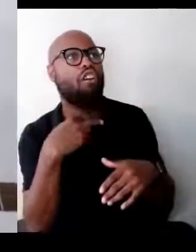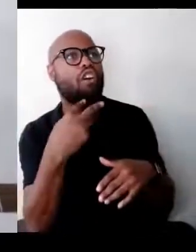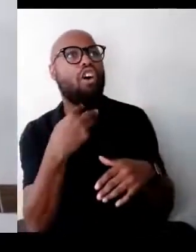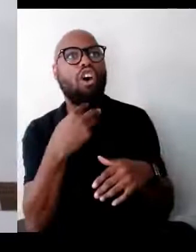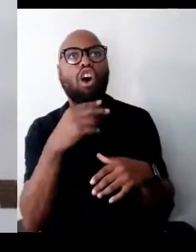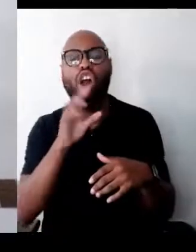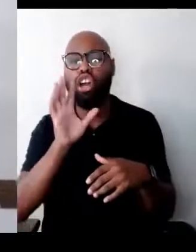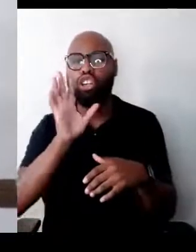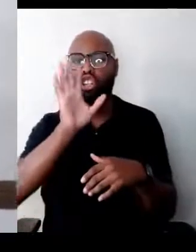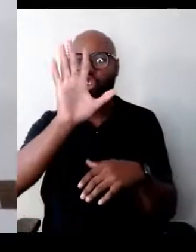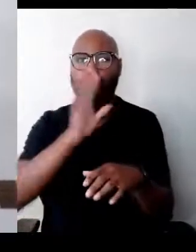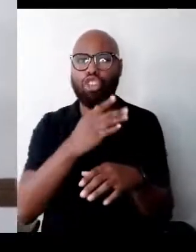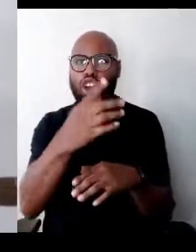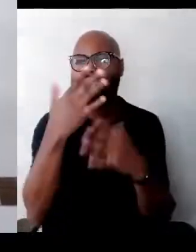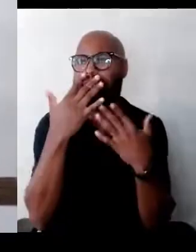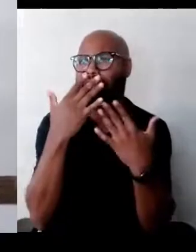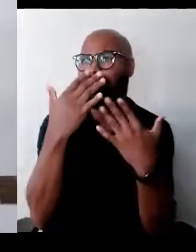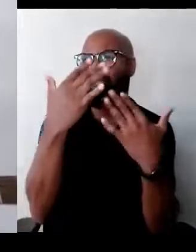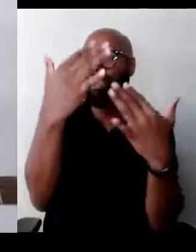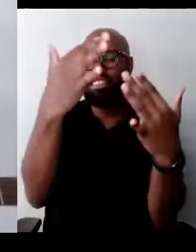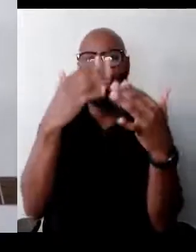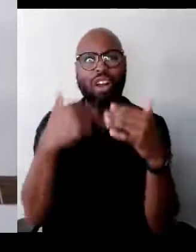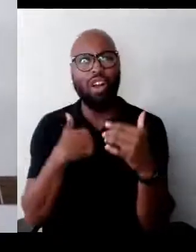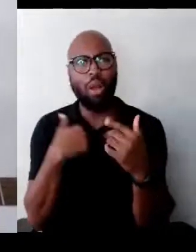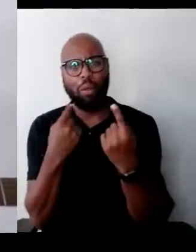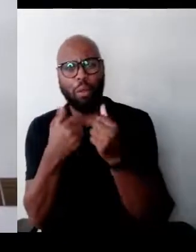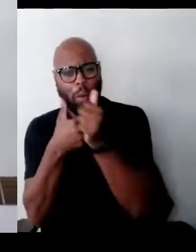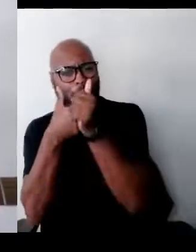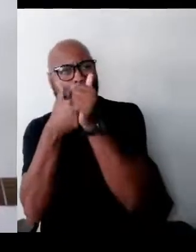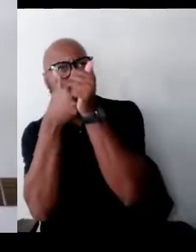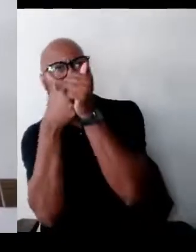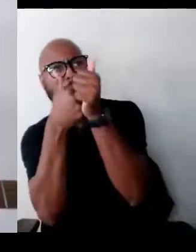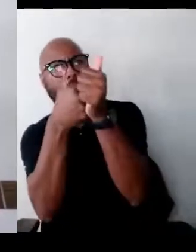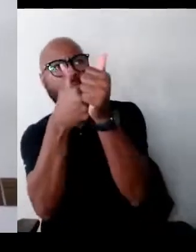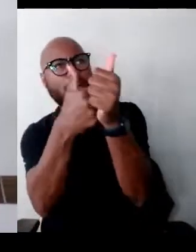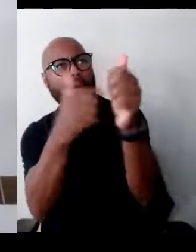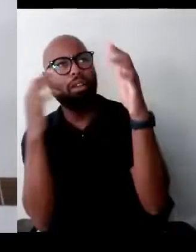So I follow, follow the sound